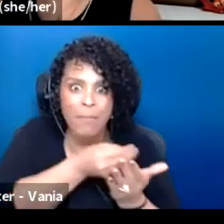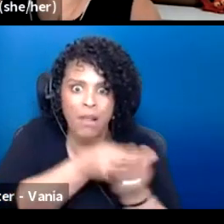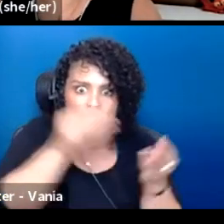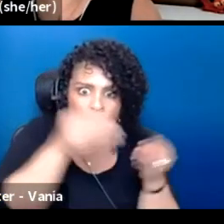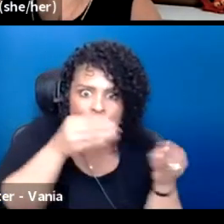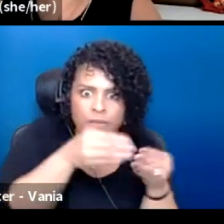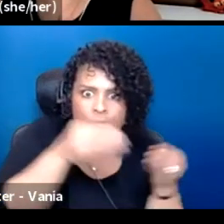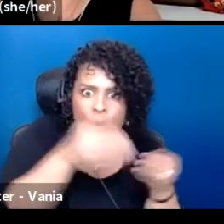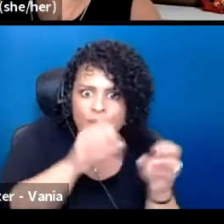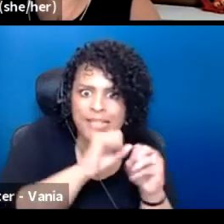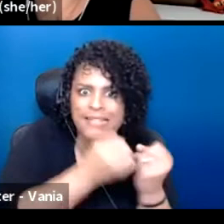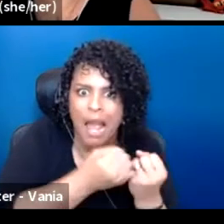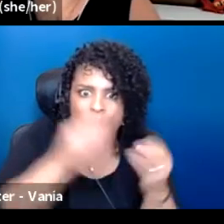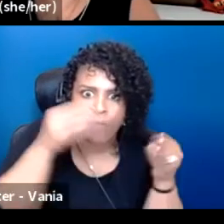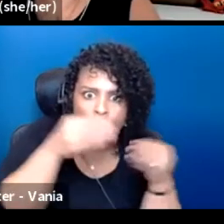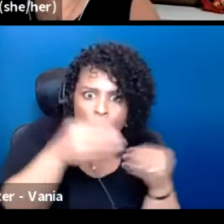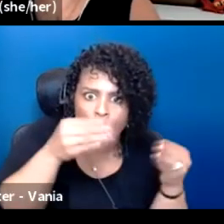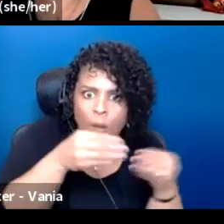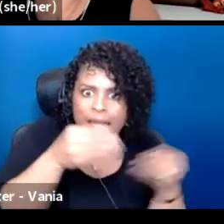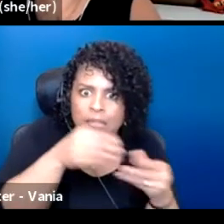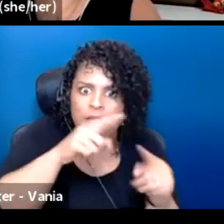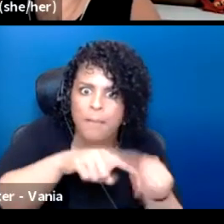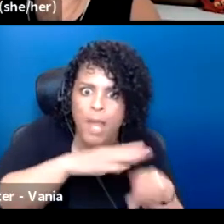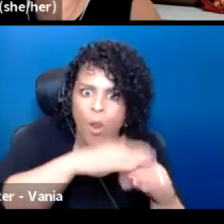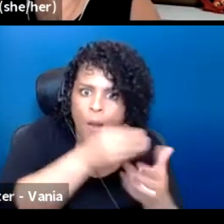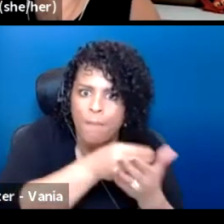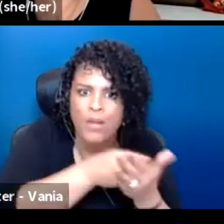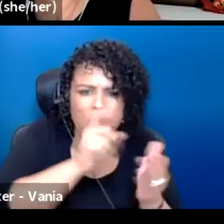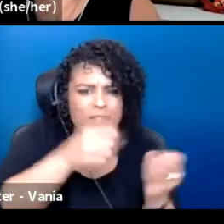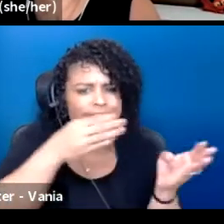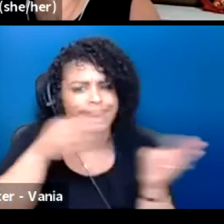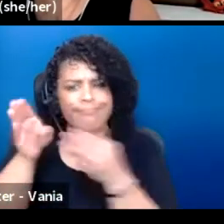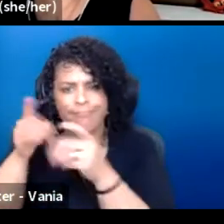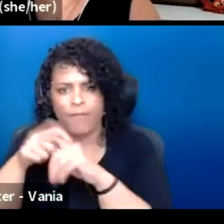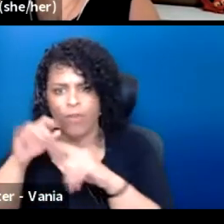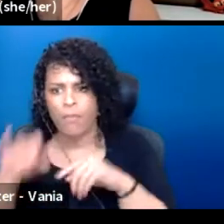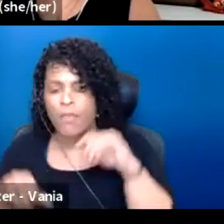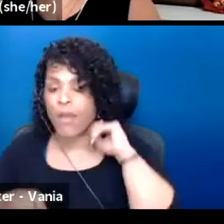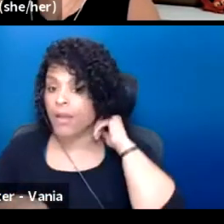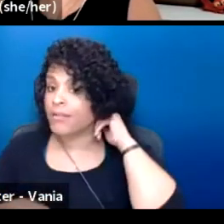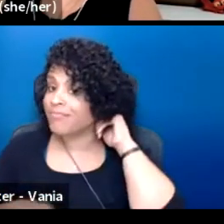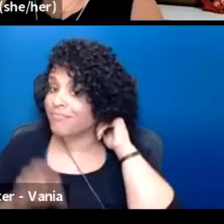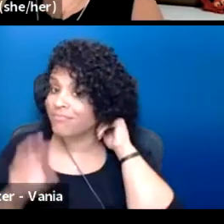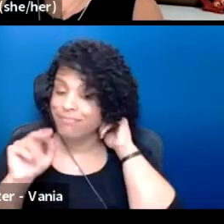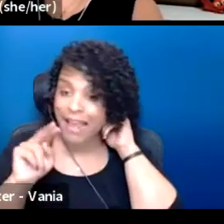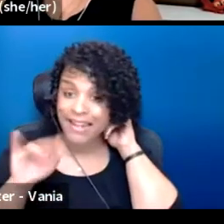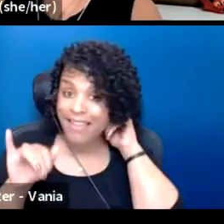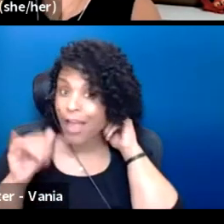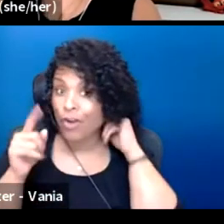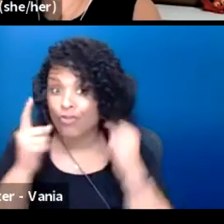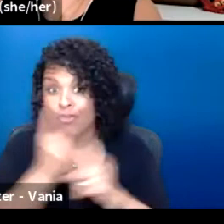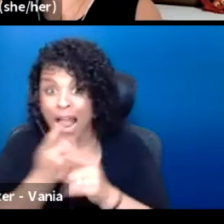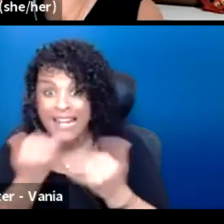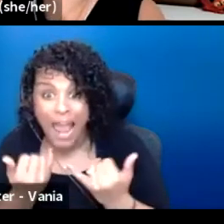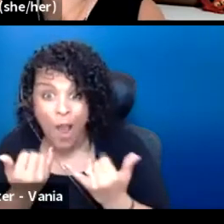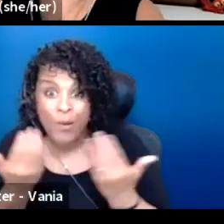is geared on money. Yeah. But just as of right here right now, I mean people have rent to pay, and artists,